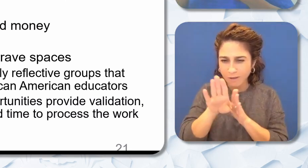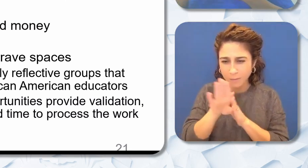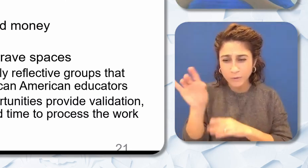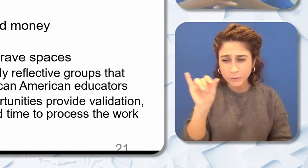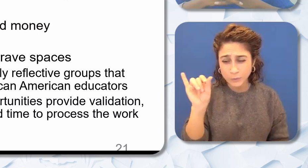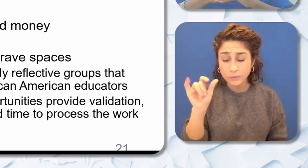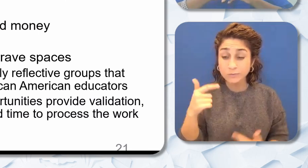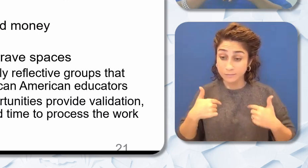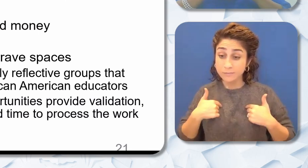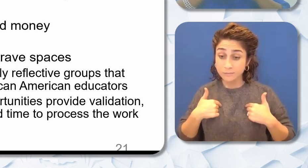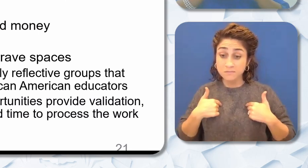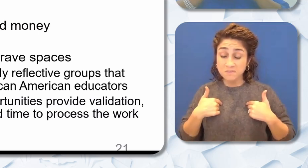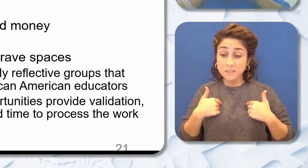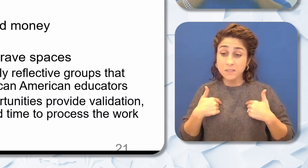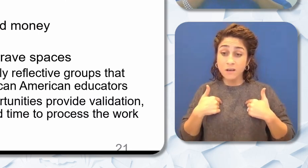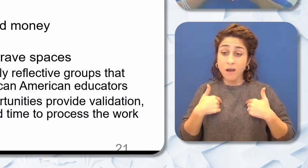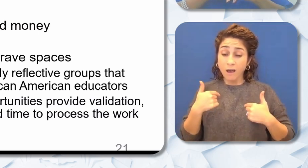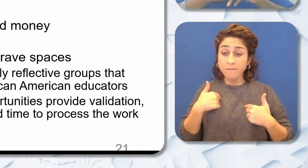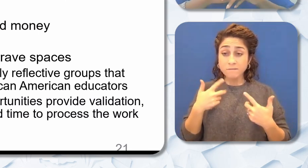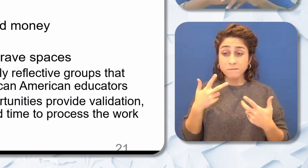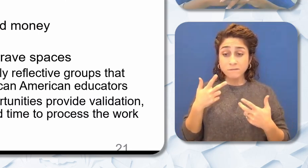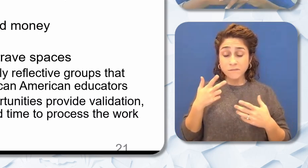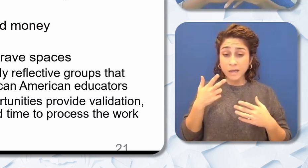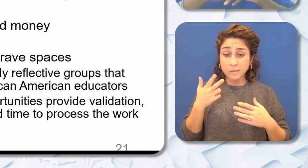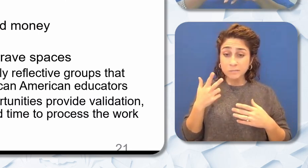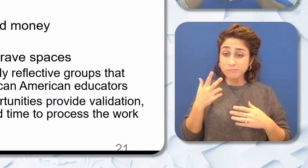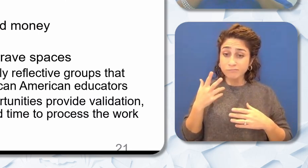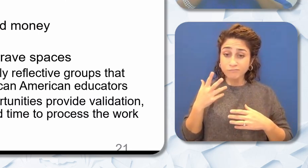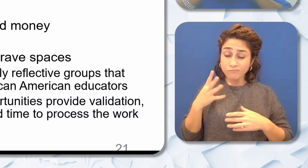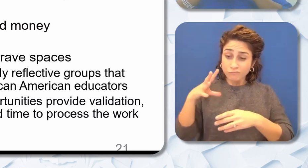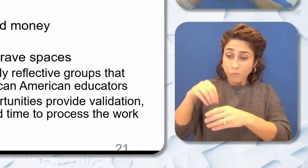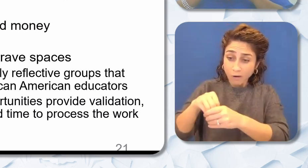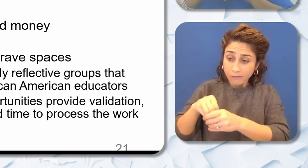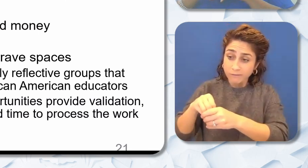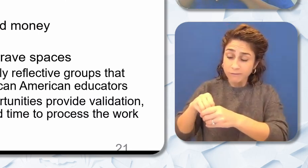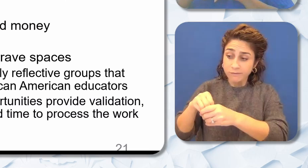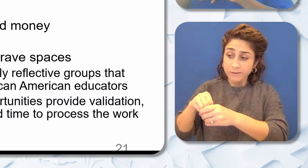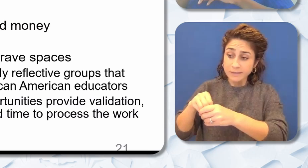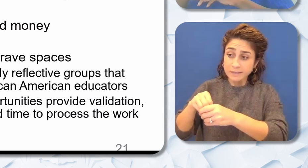myself have been a part of receiving professional development and staff meetings and I can't tell